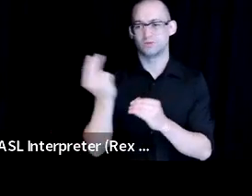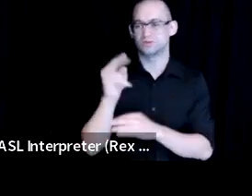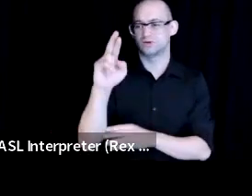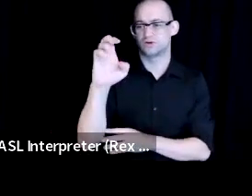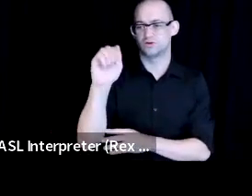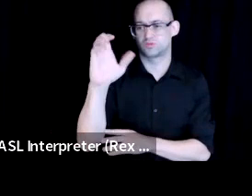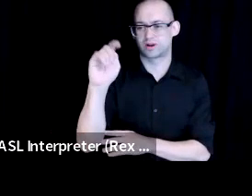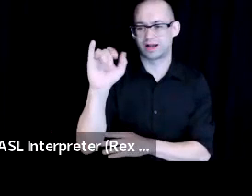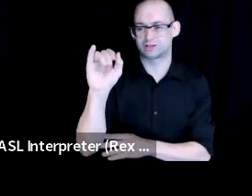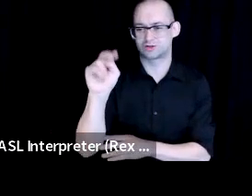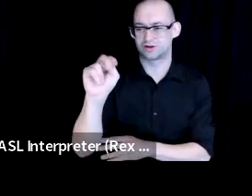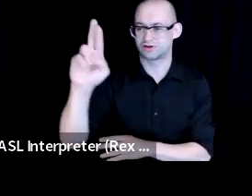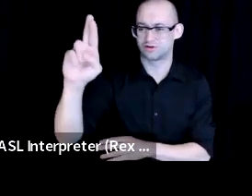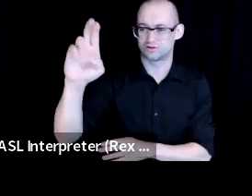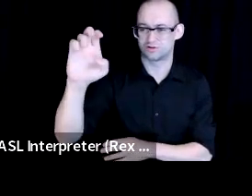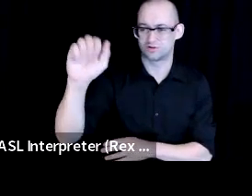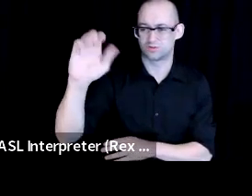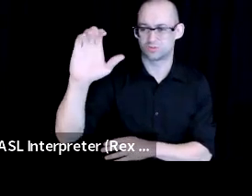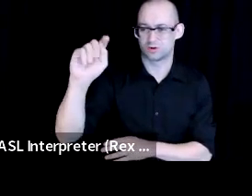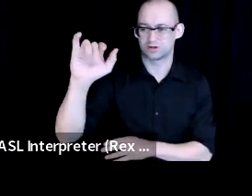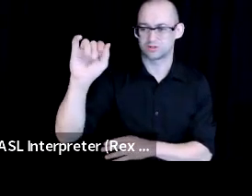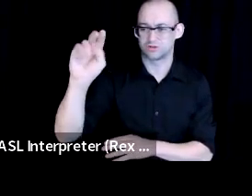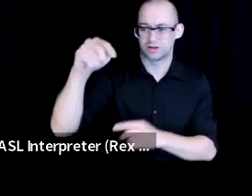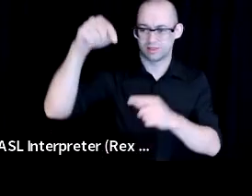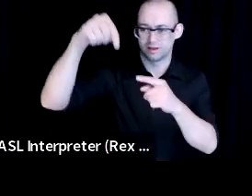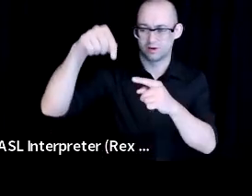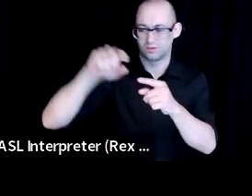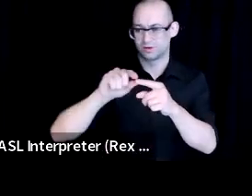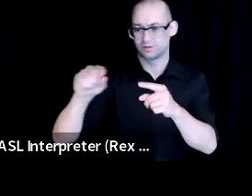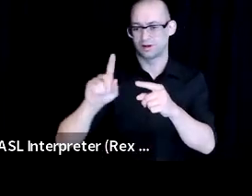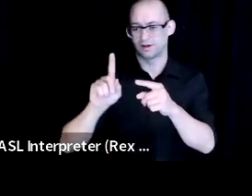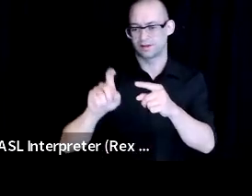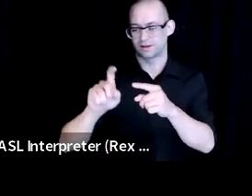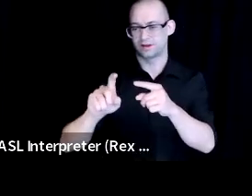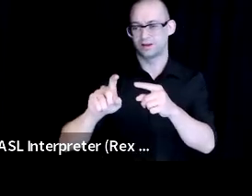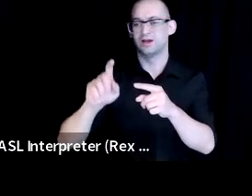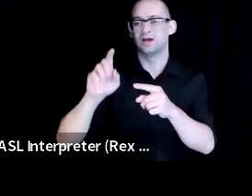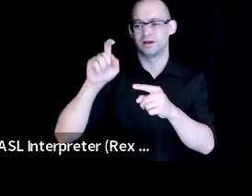You can see right here on the screen, the reactions is on the lower toolbar little smiley face.